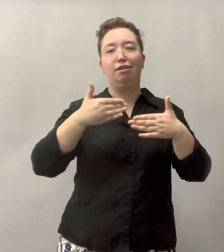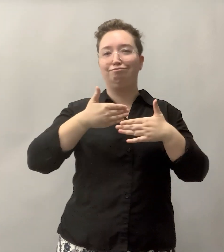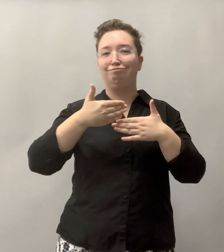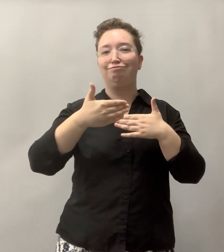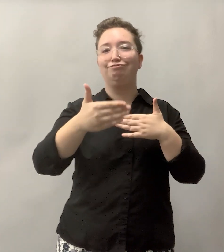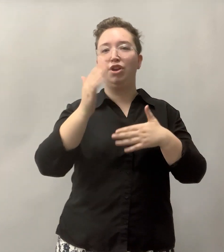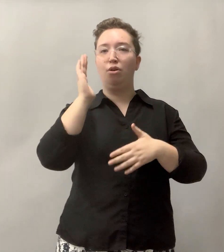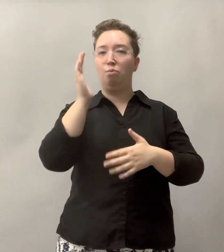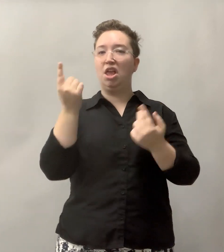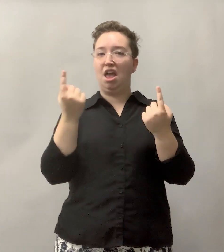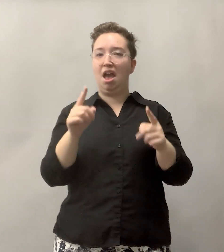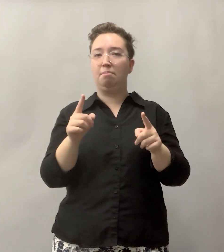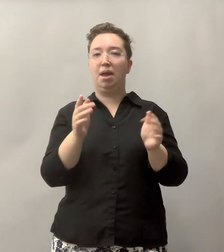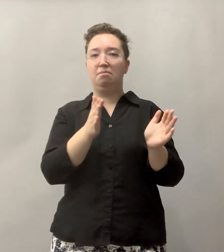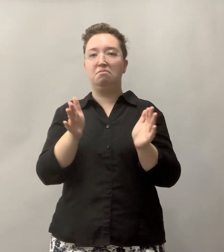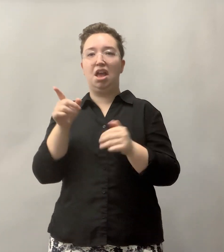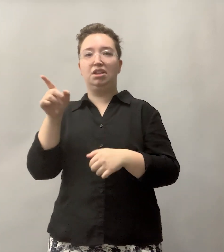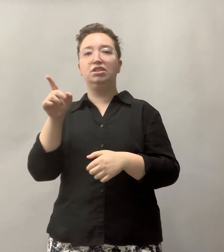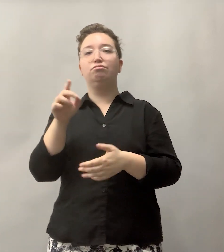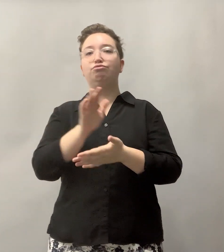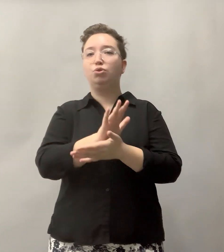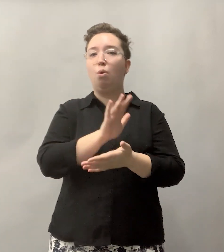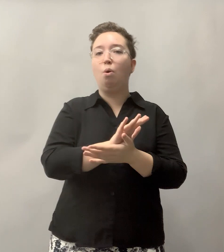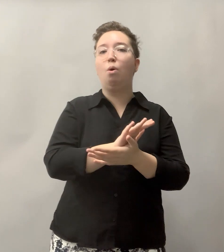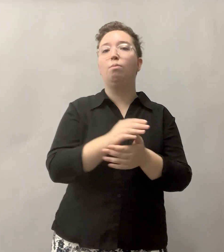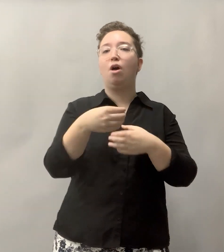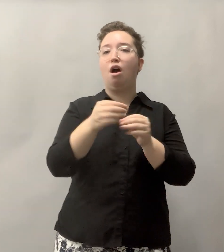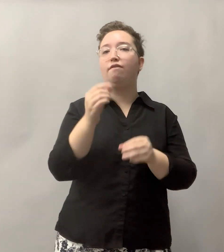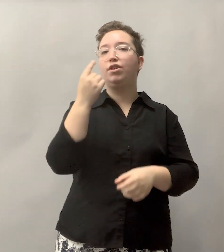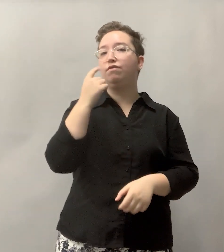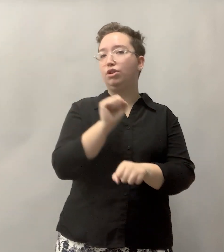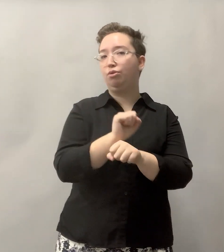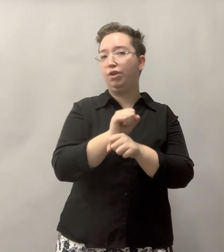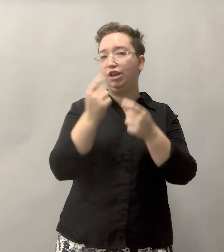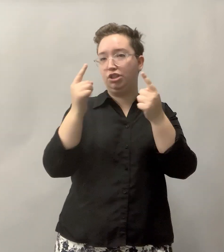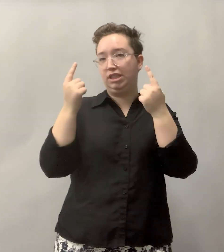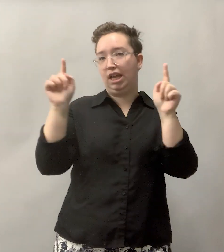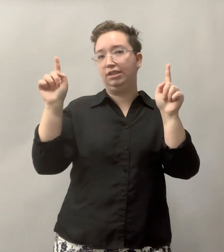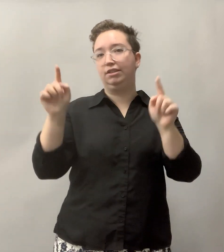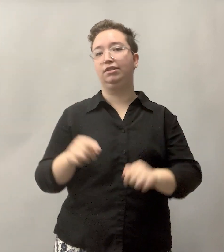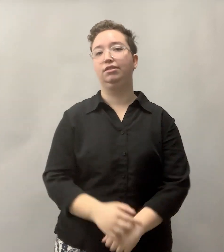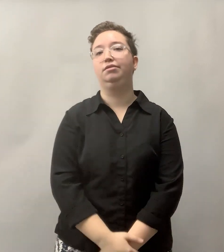in the coming year by our schools and the Office for Career Success.